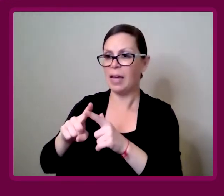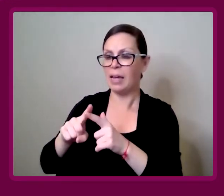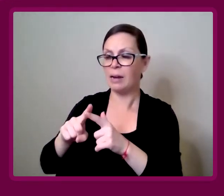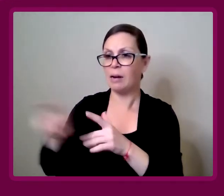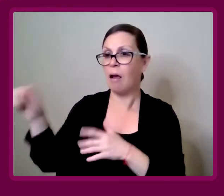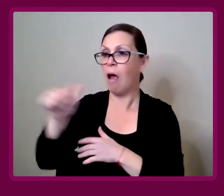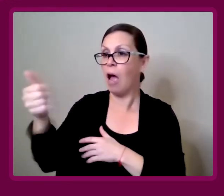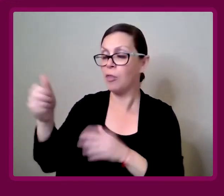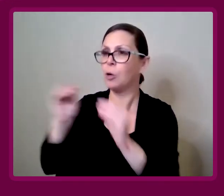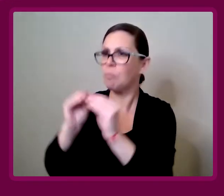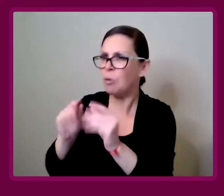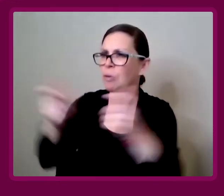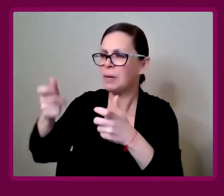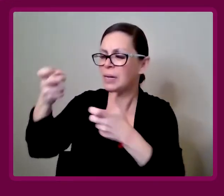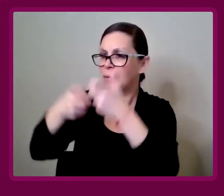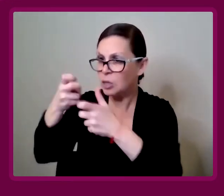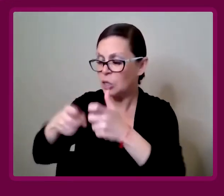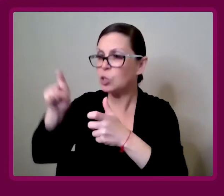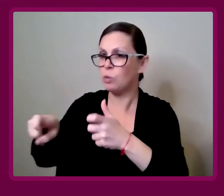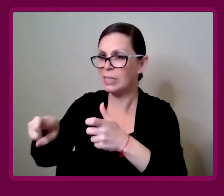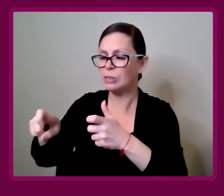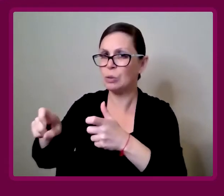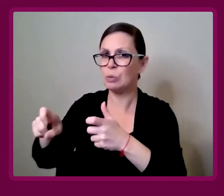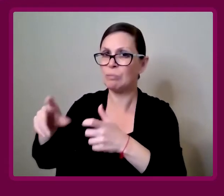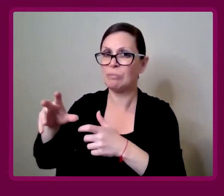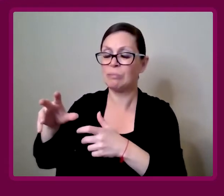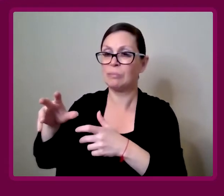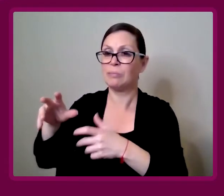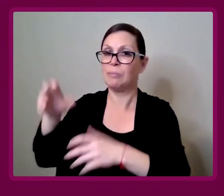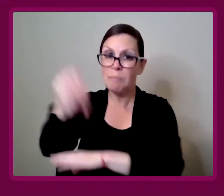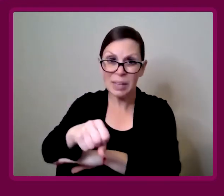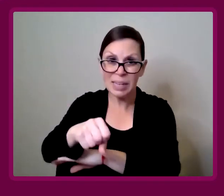You then have other, bigger issues that you need to tackle.